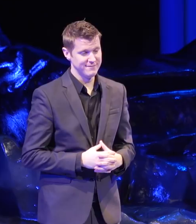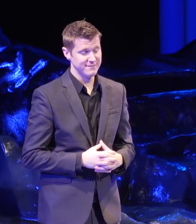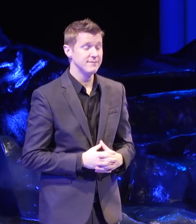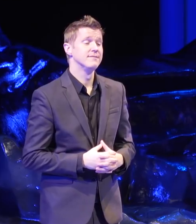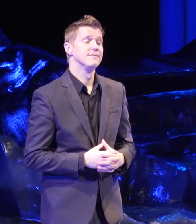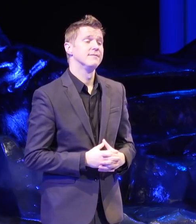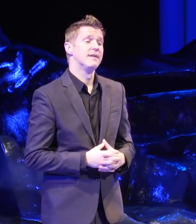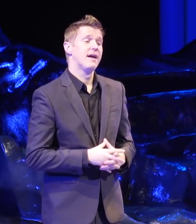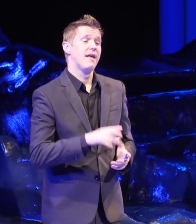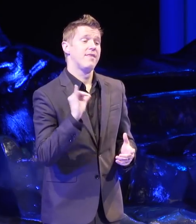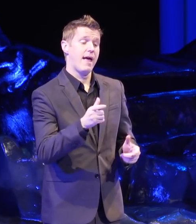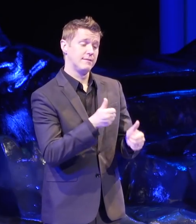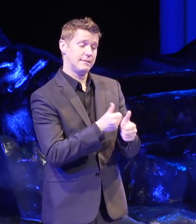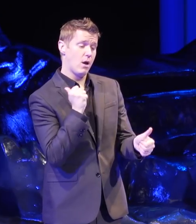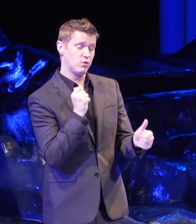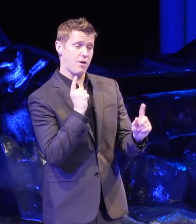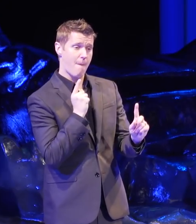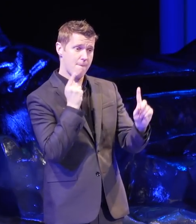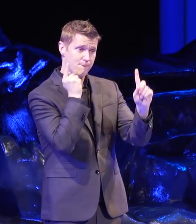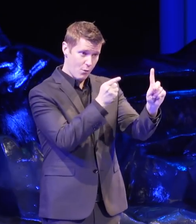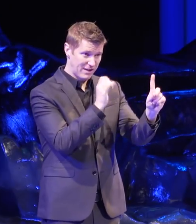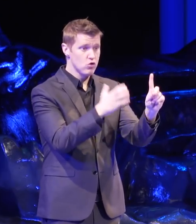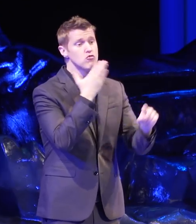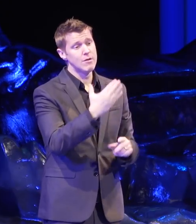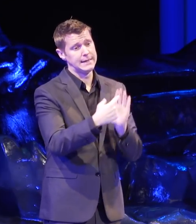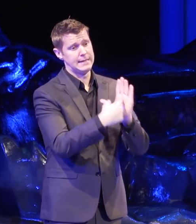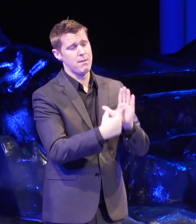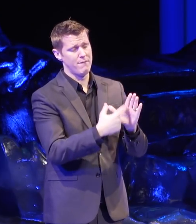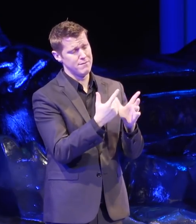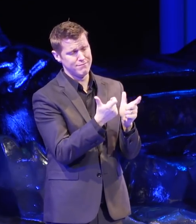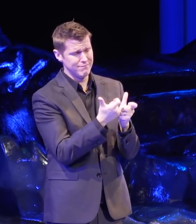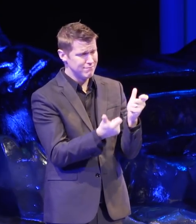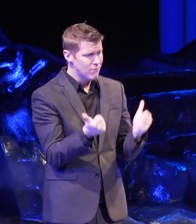But the Temperance Movement is a great example of one of the most important lessons